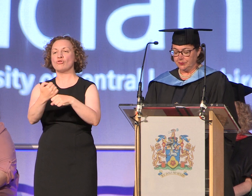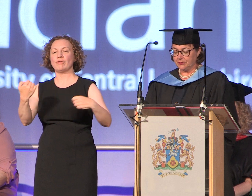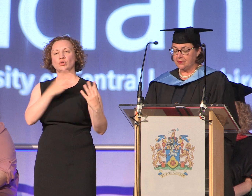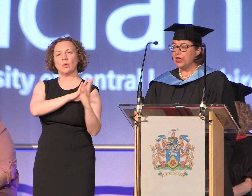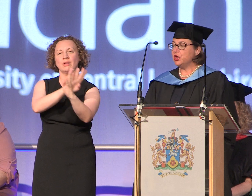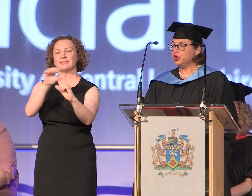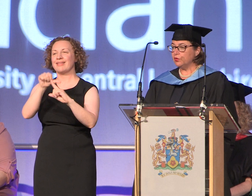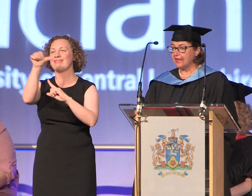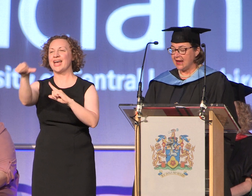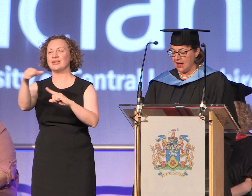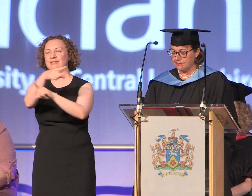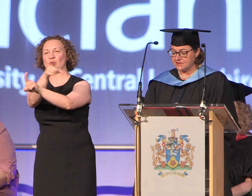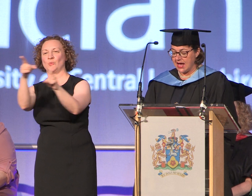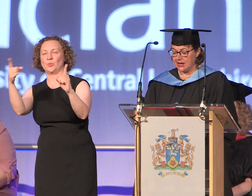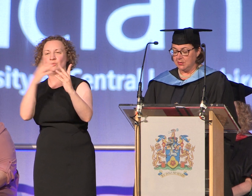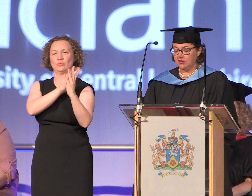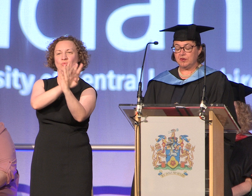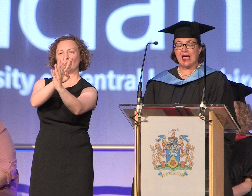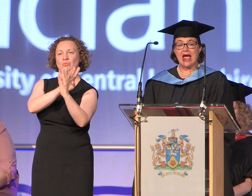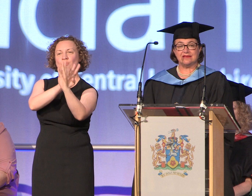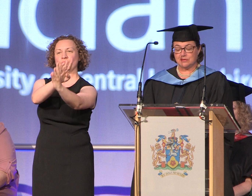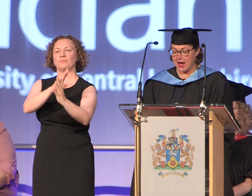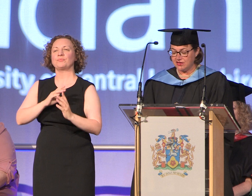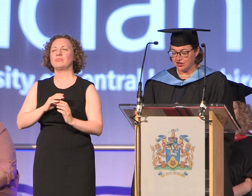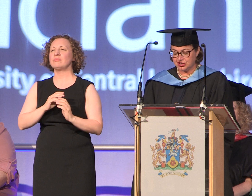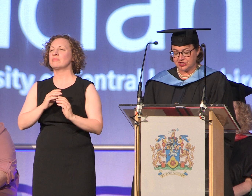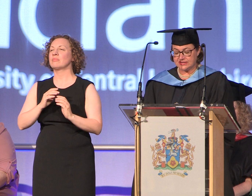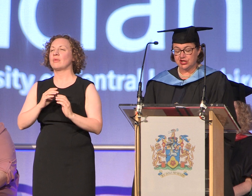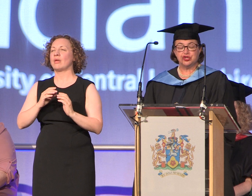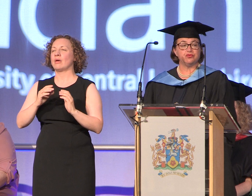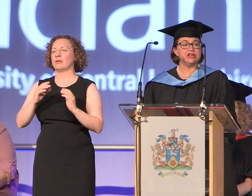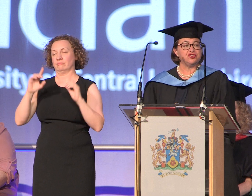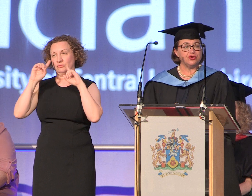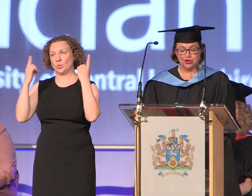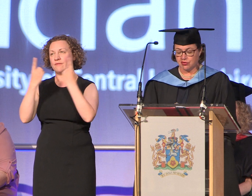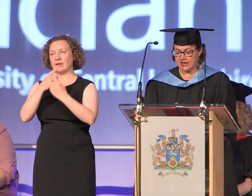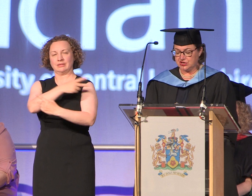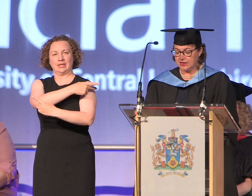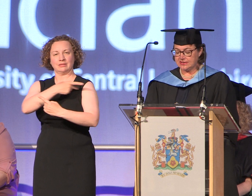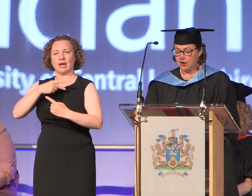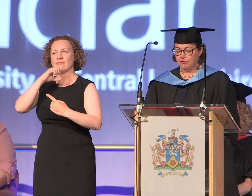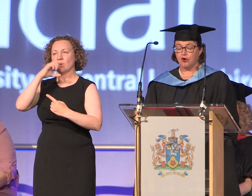you will then have time to be guided by the ushers to rejoin your graduate for